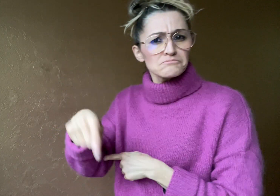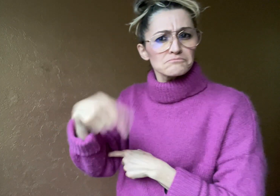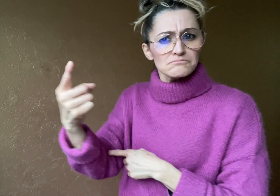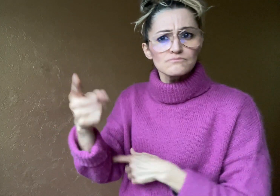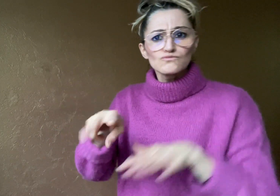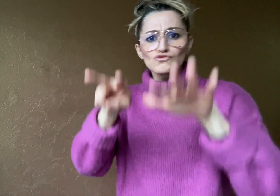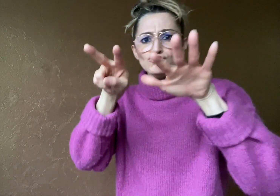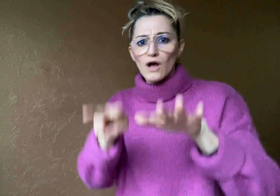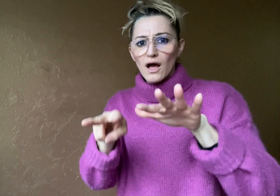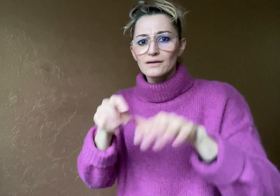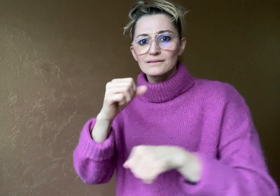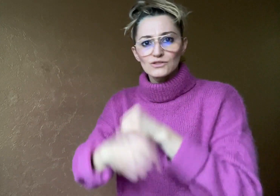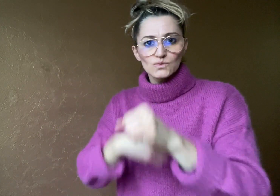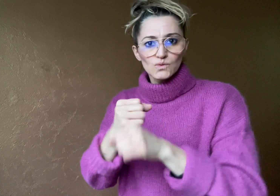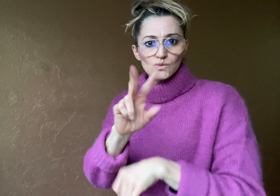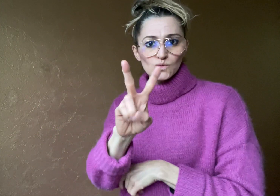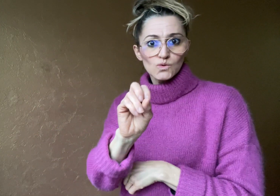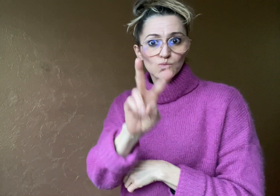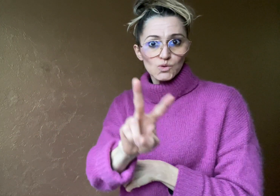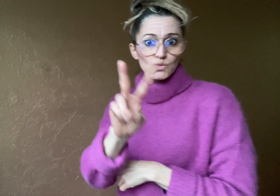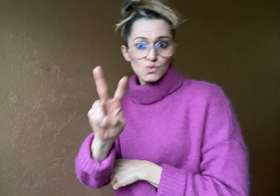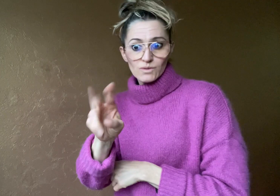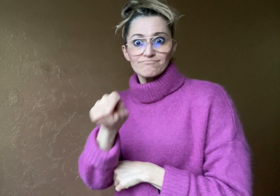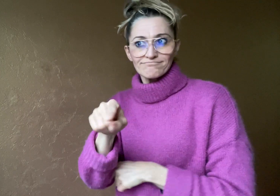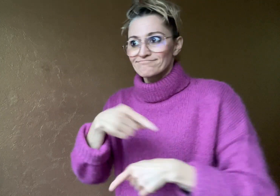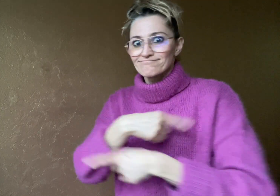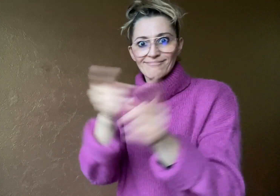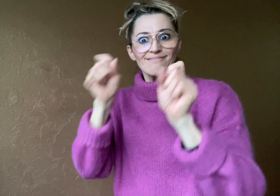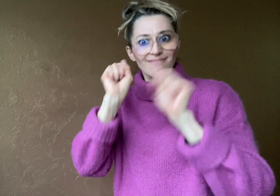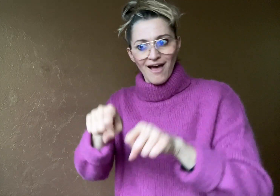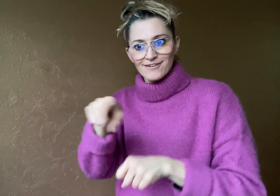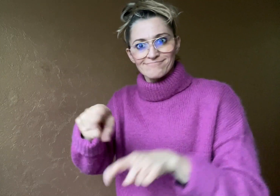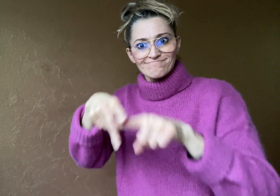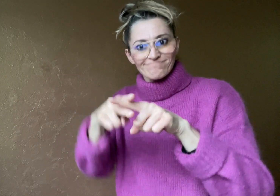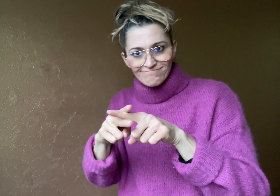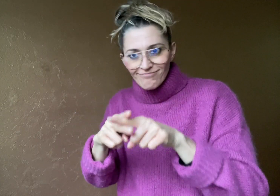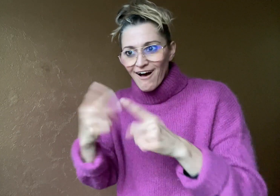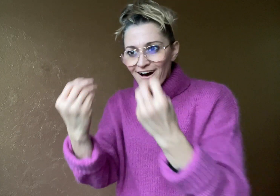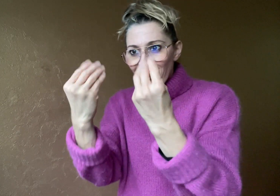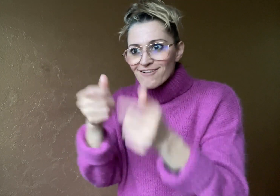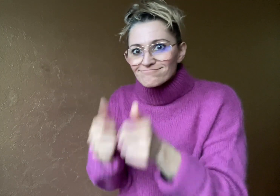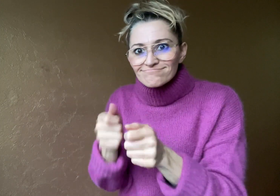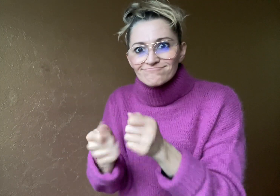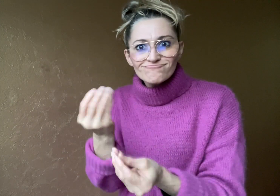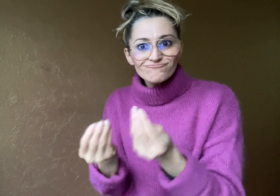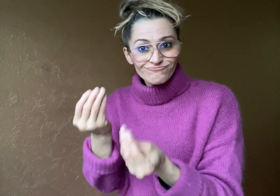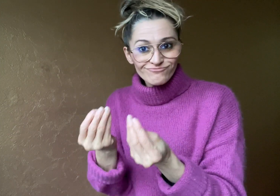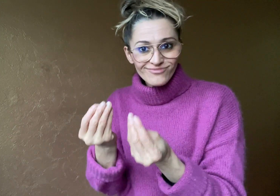to begin in July 2022.